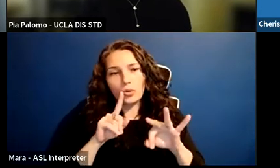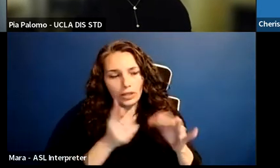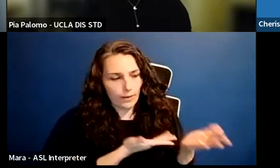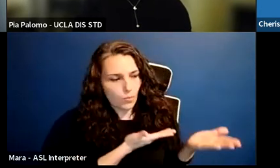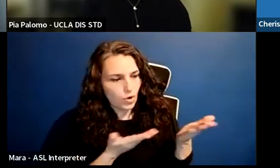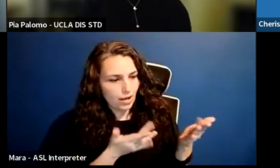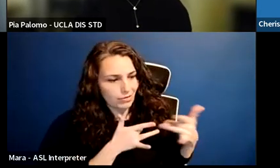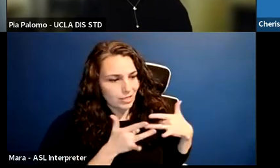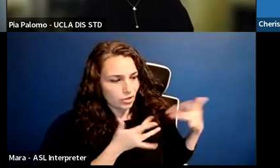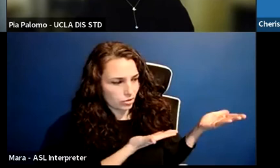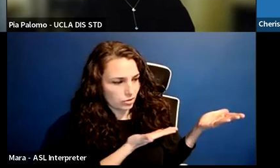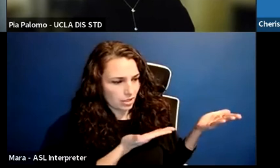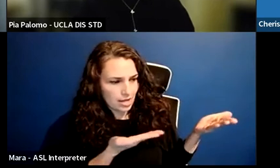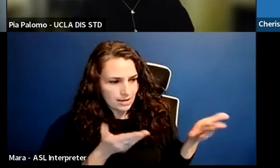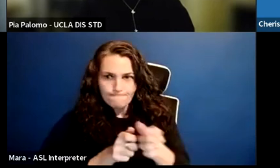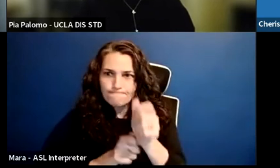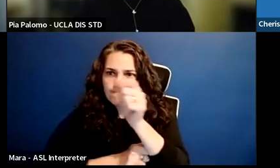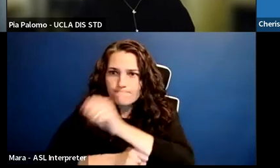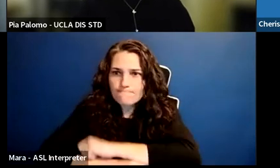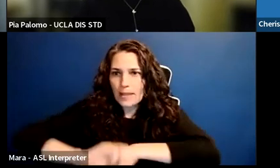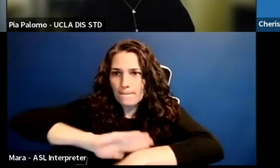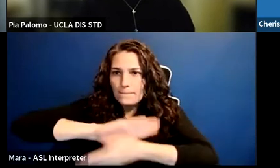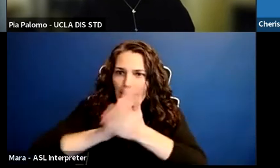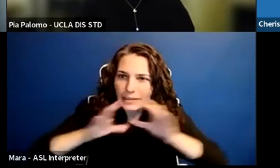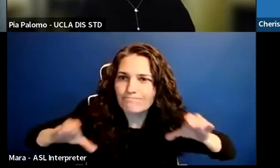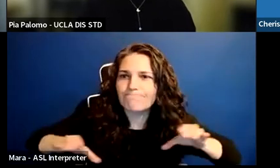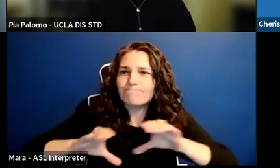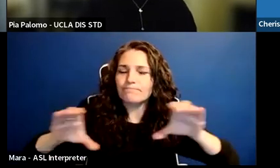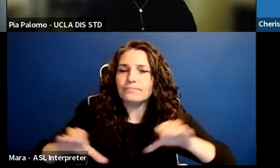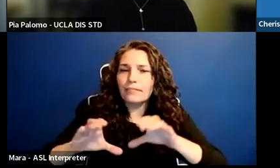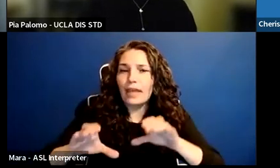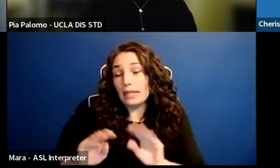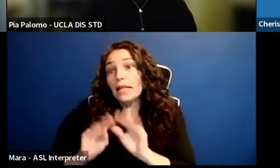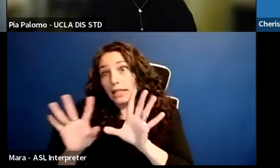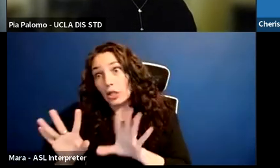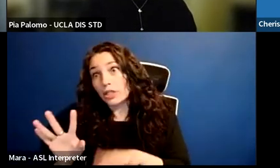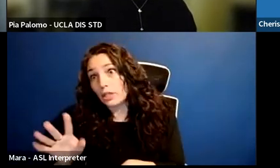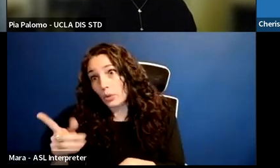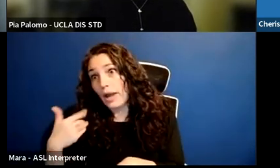and really having them as I think you clearly do, substantially documented